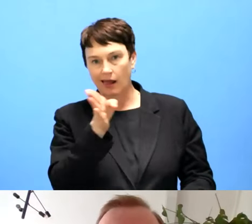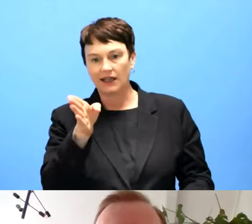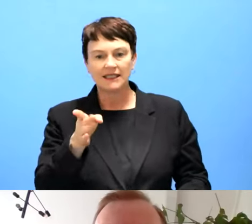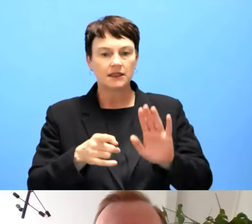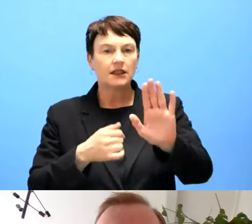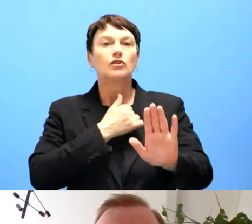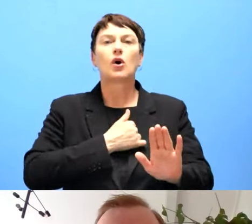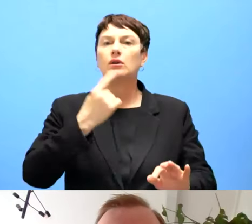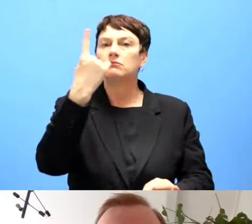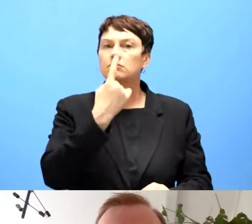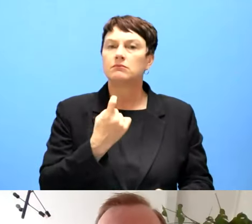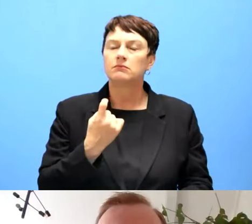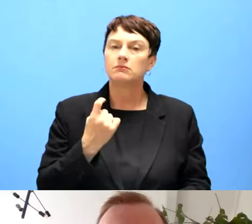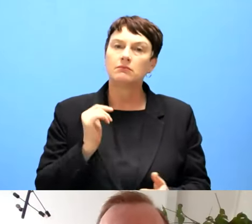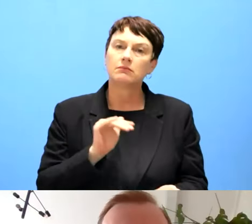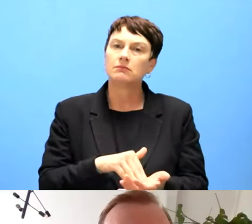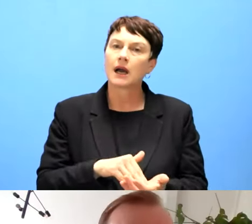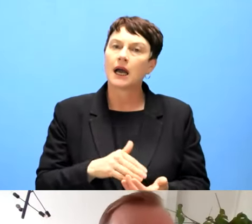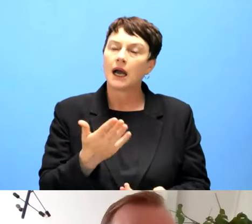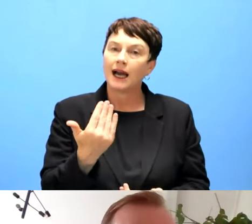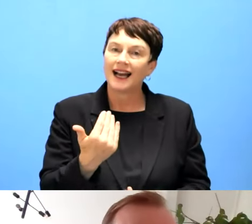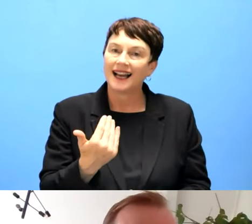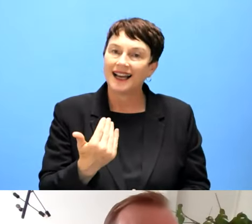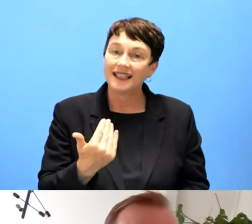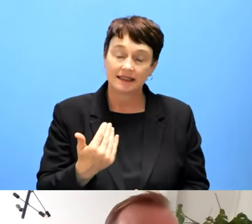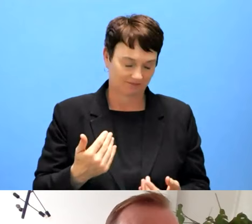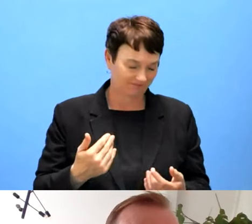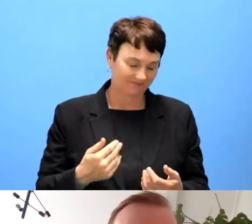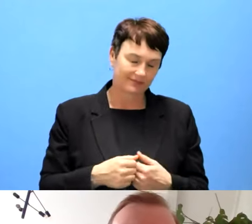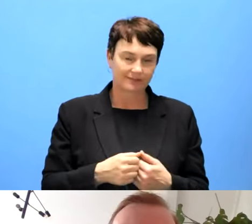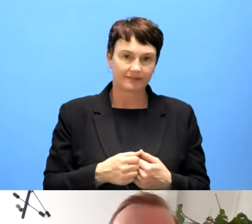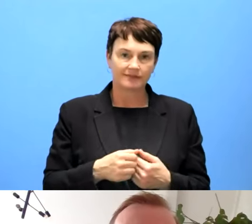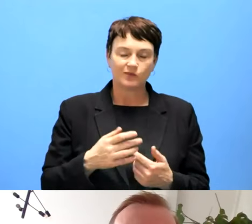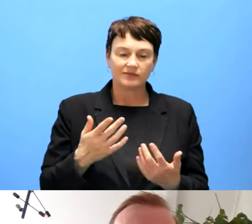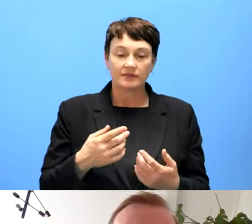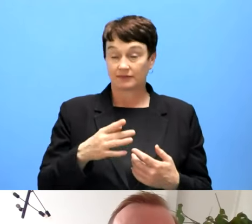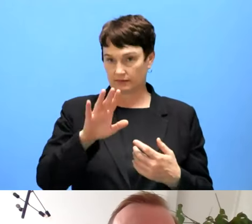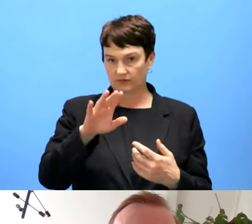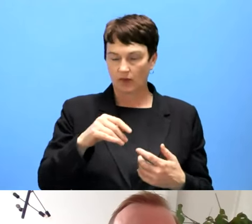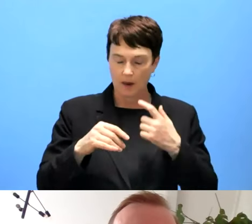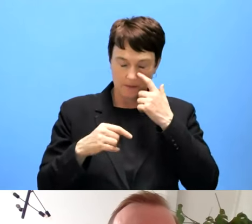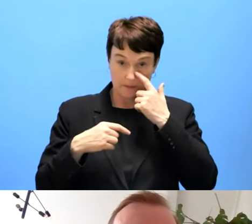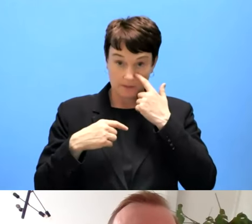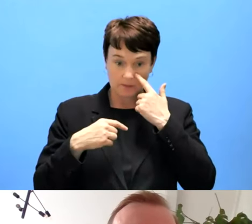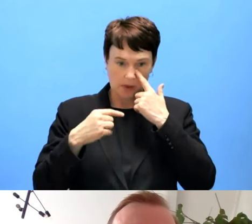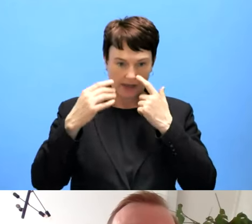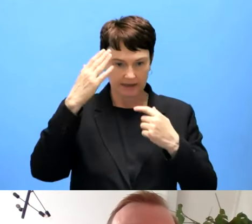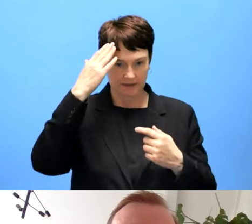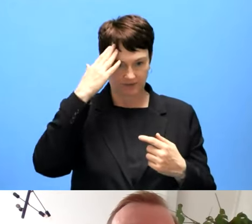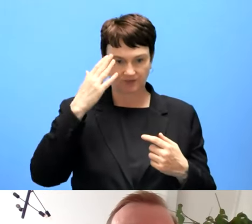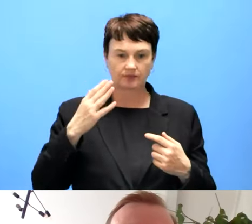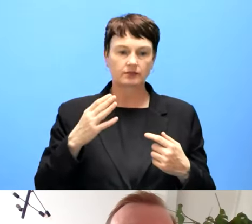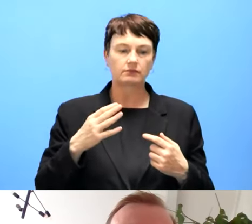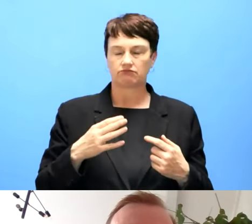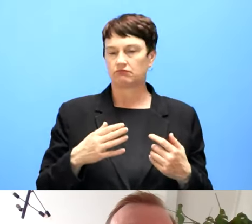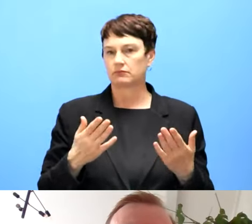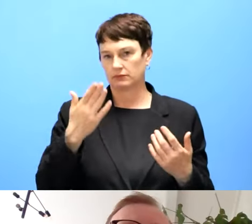Because the Member States do this differently, but so that we see,